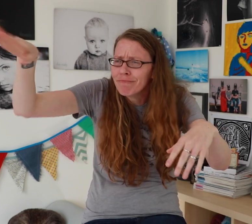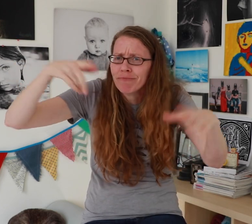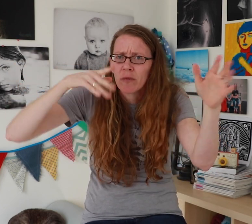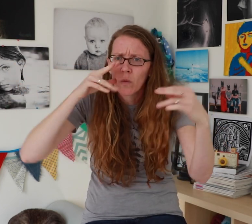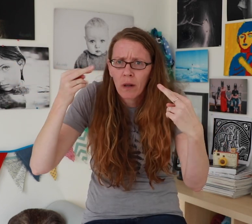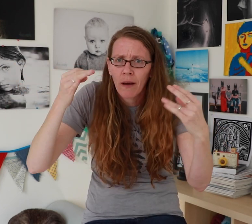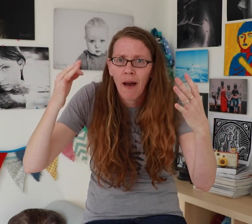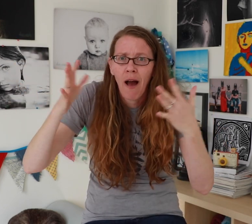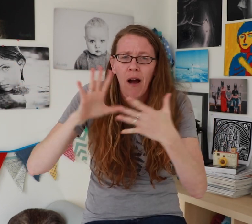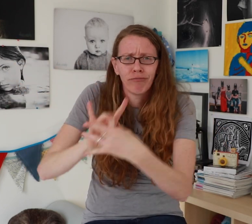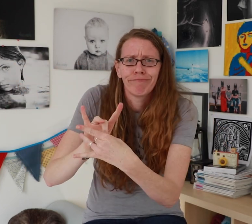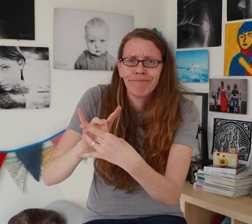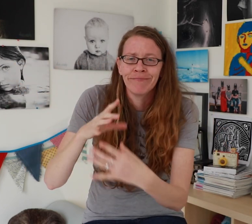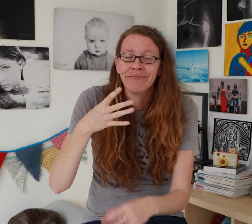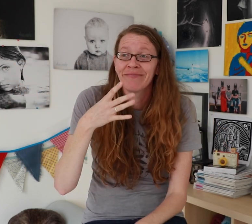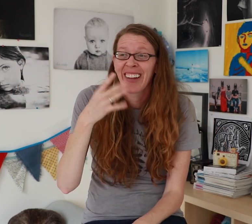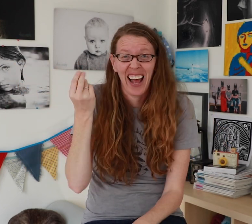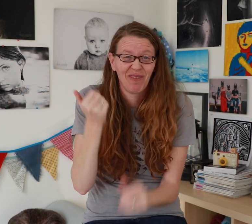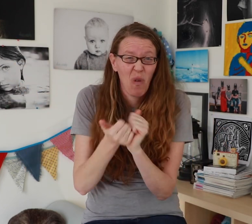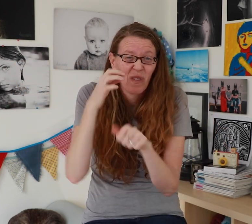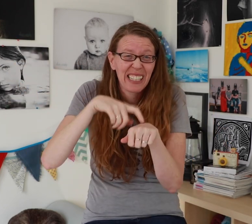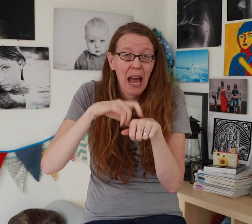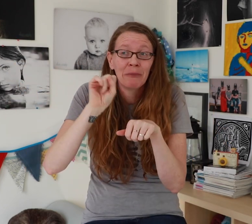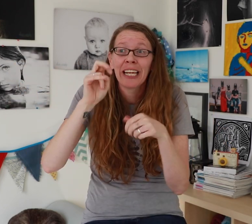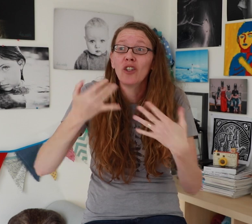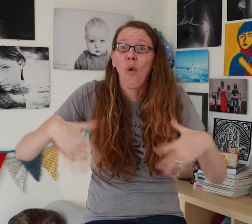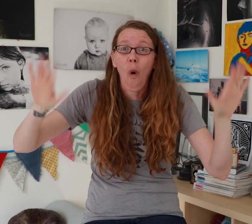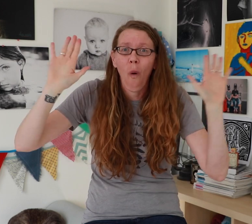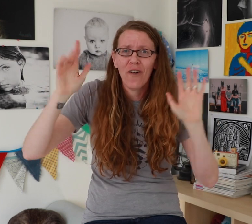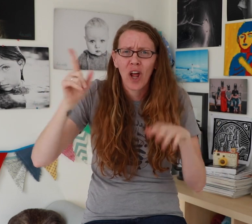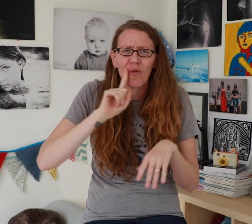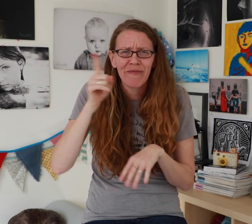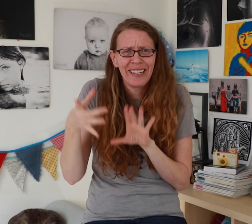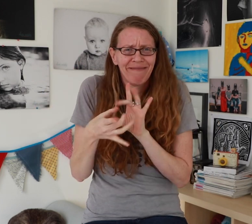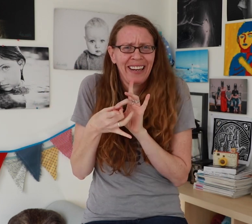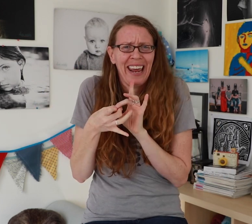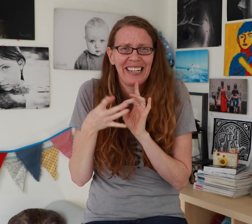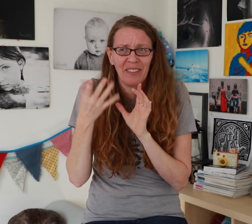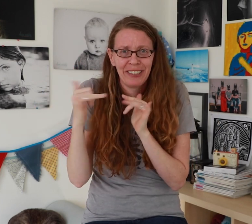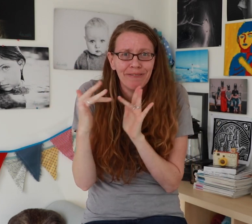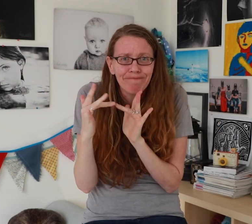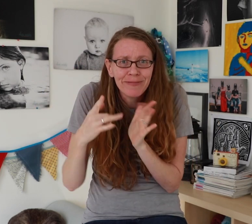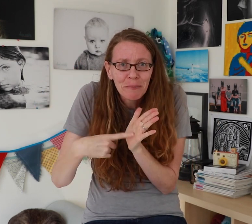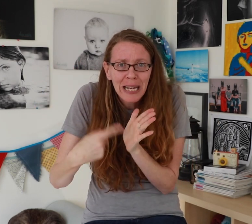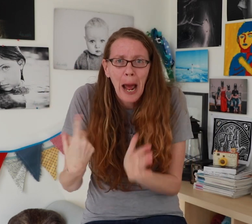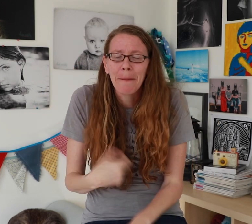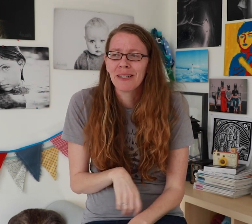they will watch me, and we’ll connect from there. Most of the time, even after the session, we keep in touch!